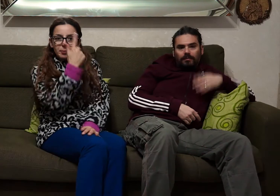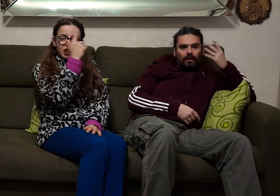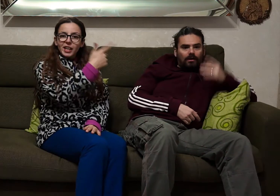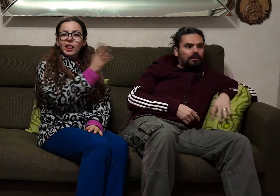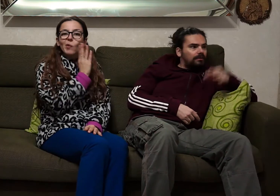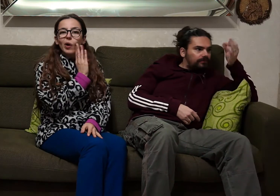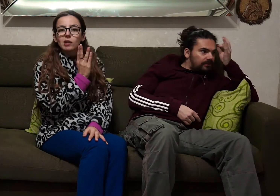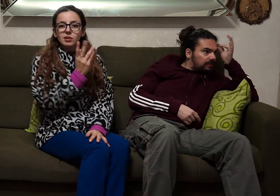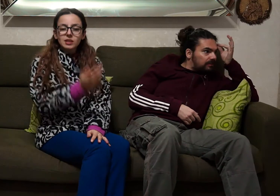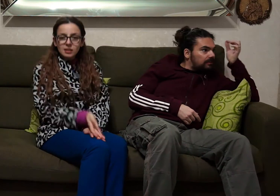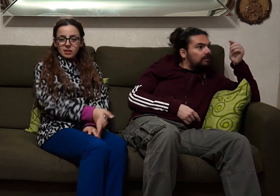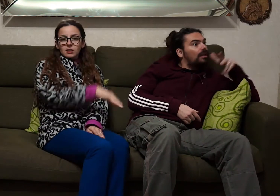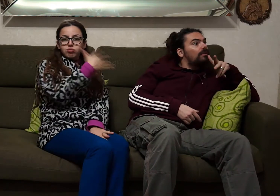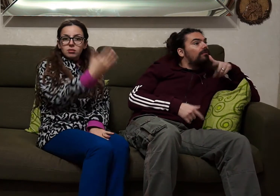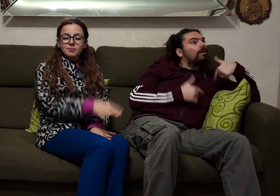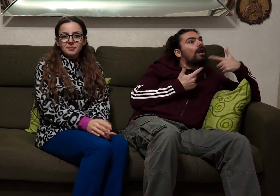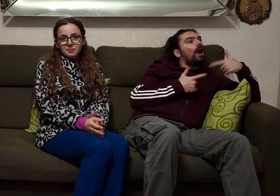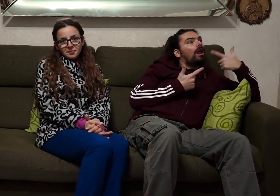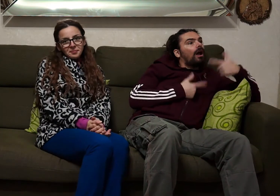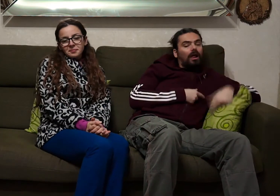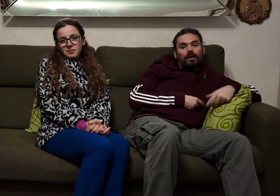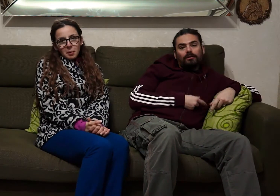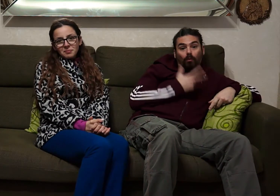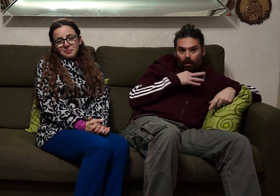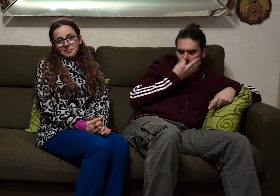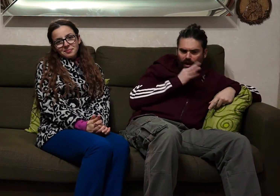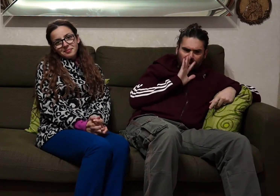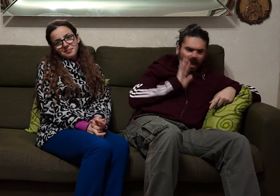men don't understand anything women are obsessed with gifts .... do you want flowers?! ... Wait!